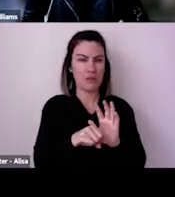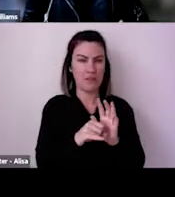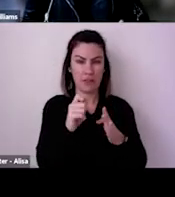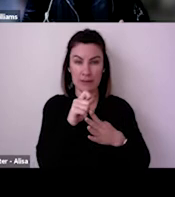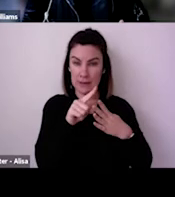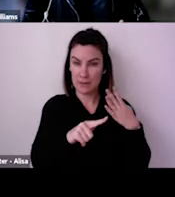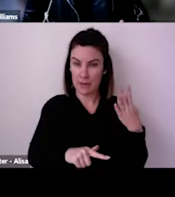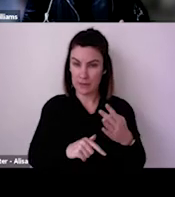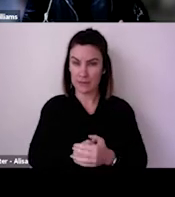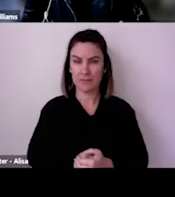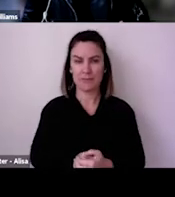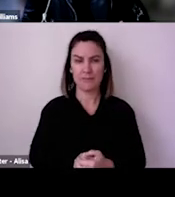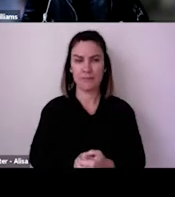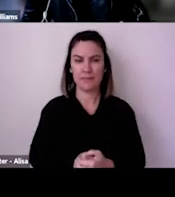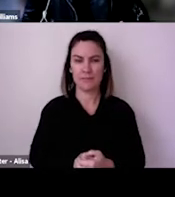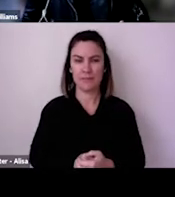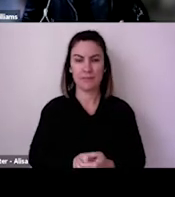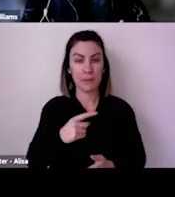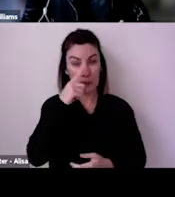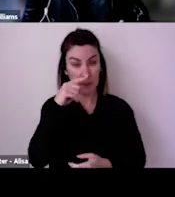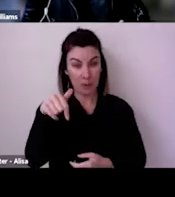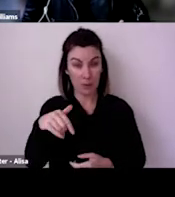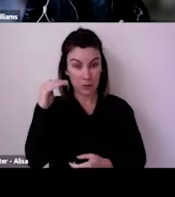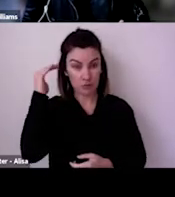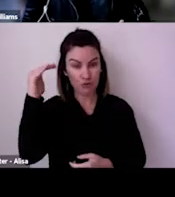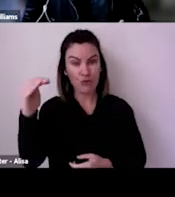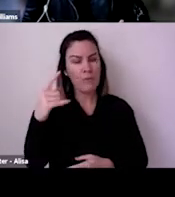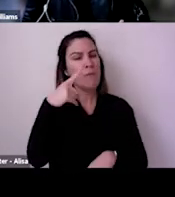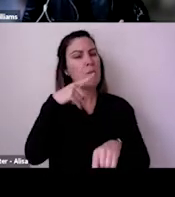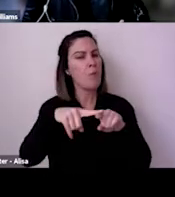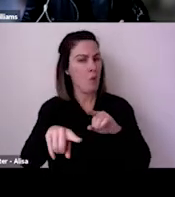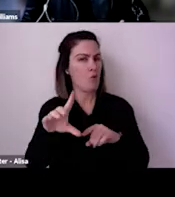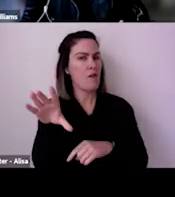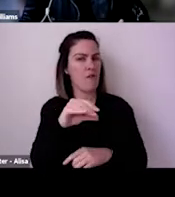are you that the vaccination effort will be successful in defeating the virus and allowing